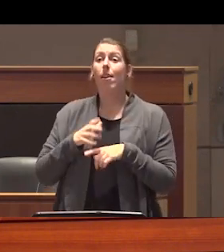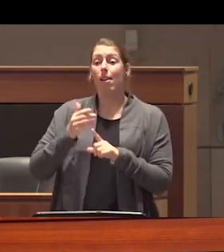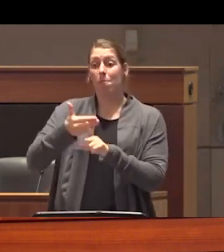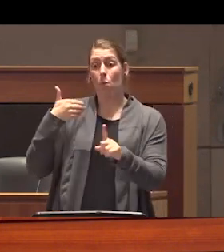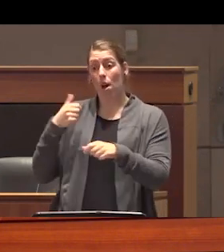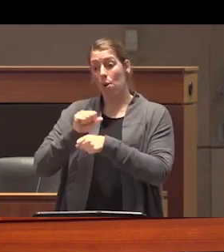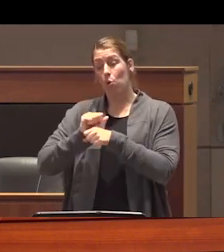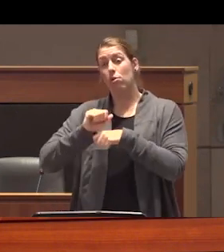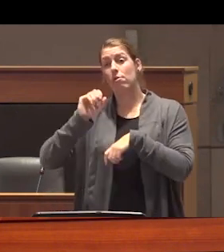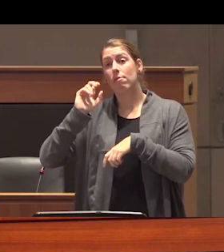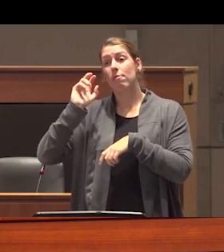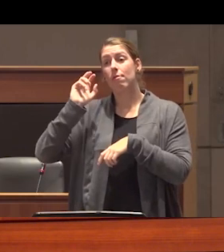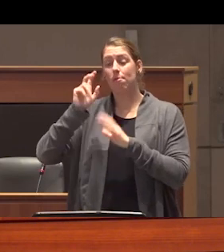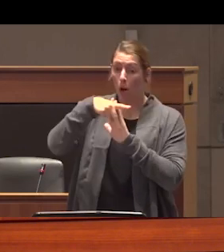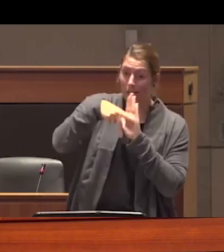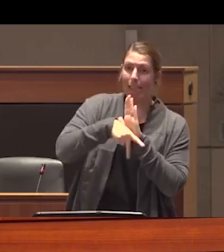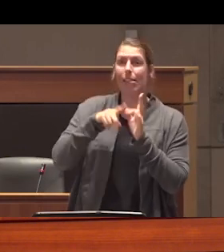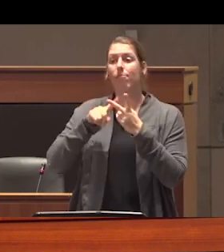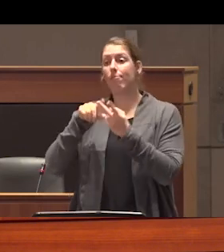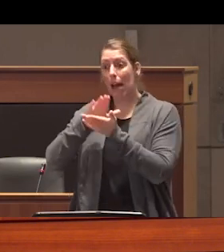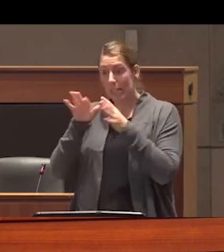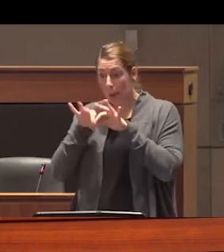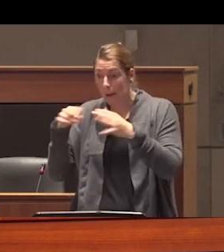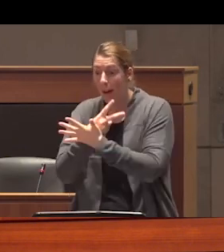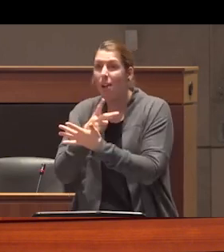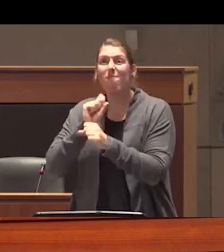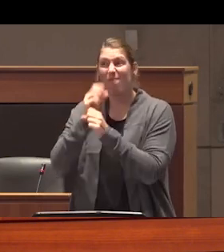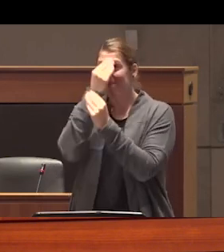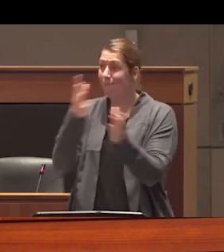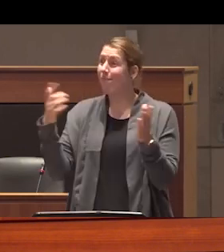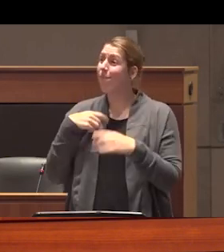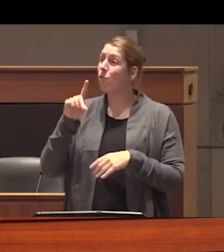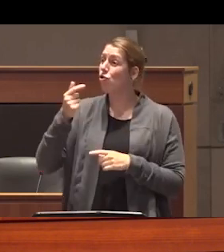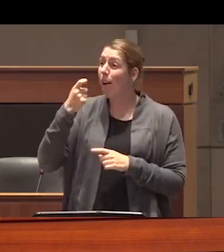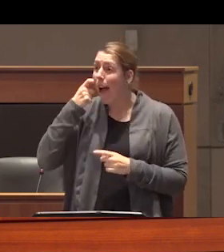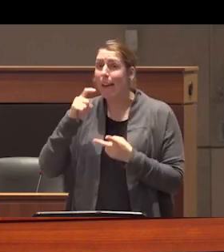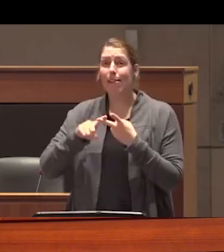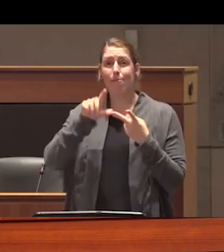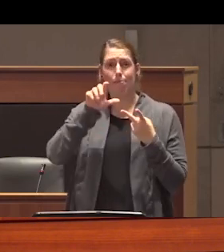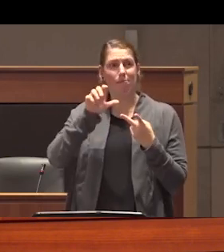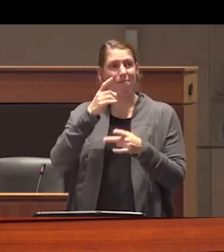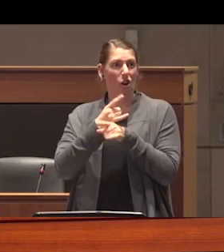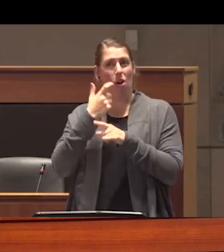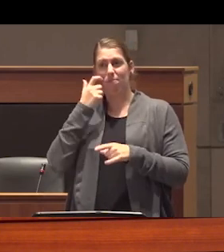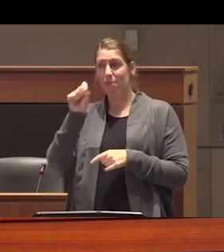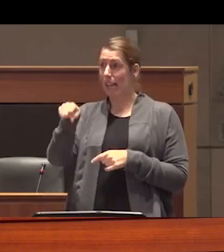any academic credentials uh I was an alcoholic and a drug addict and I still am I am also clinically